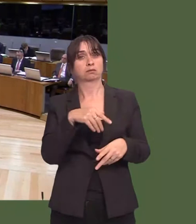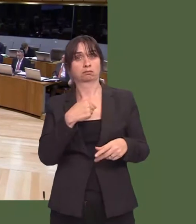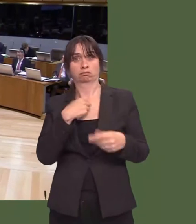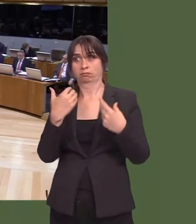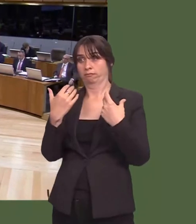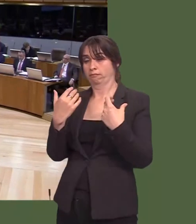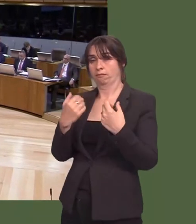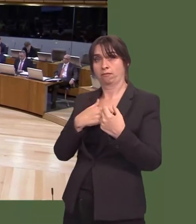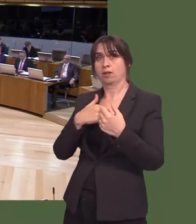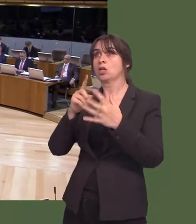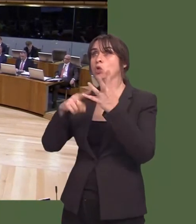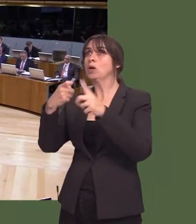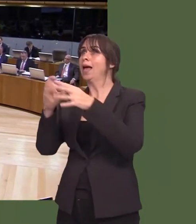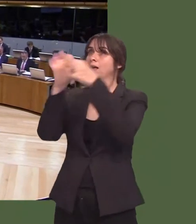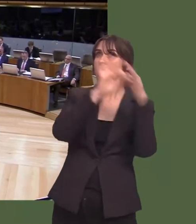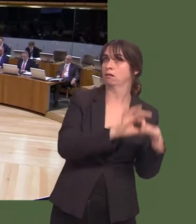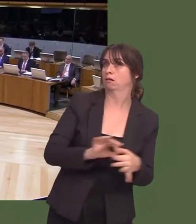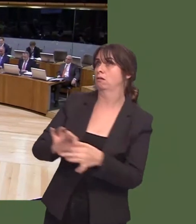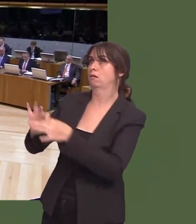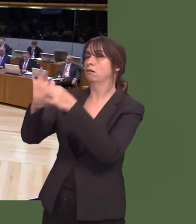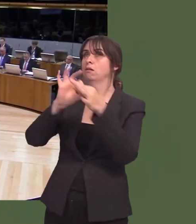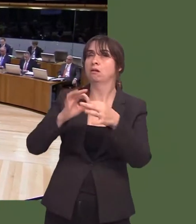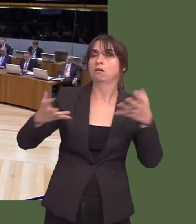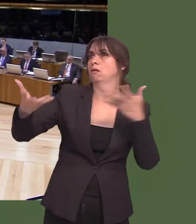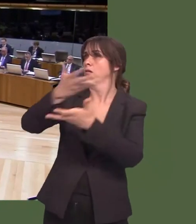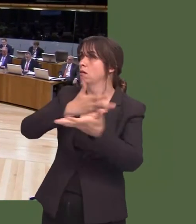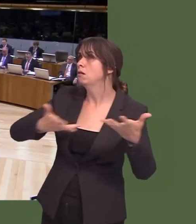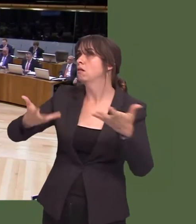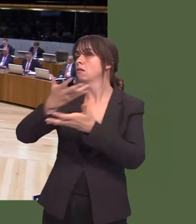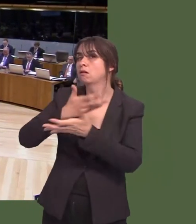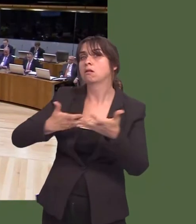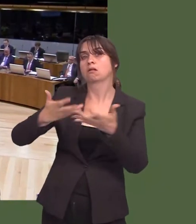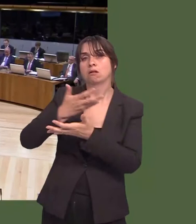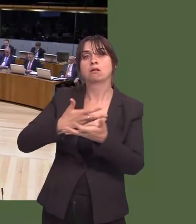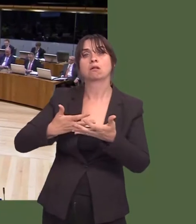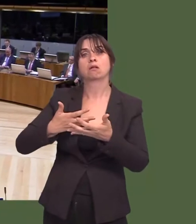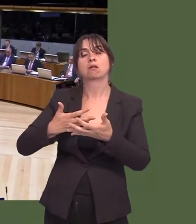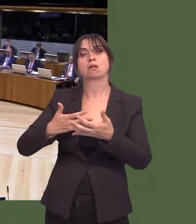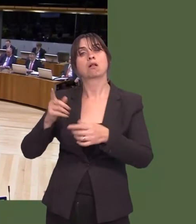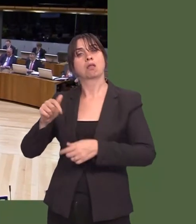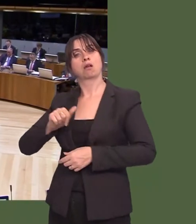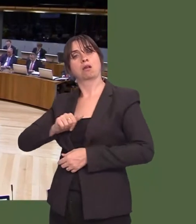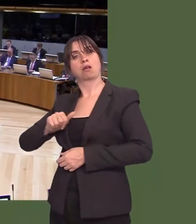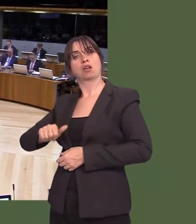Maeír Ganolfan Amaeth a Biowyddoniaeth Rhyngwladol, sef sefydliad sydd ddim yn gwneud elw, yn